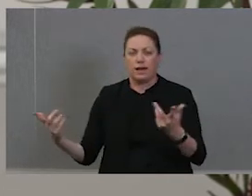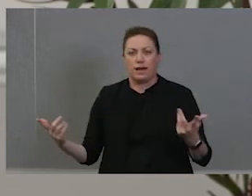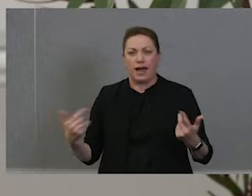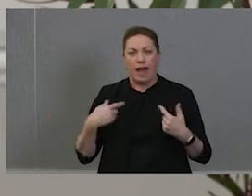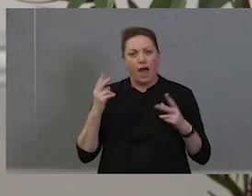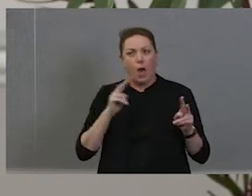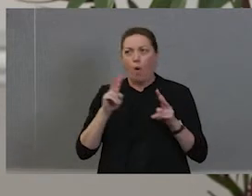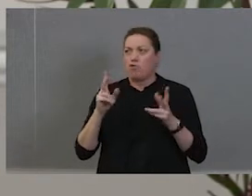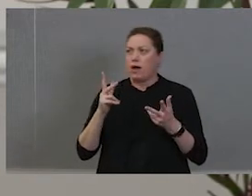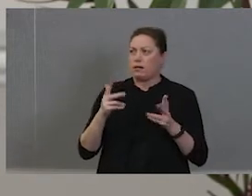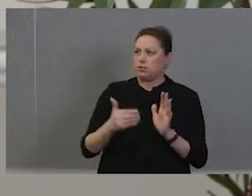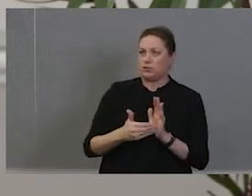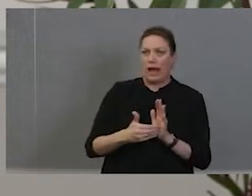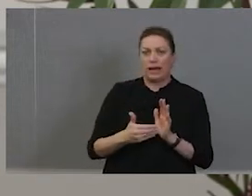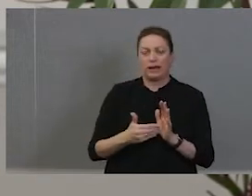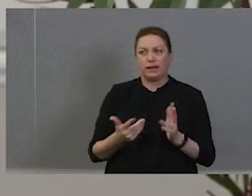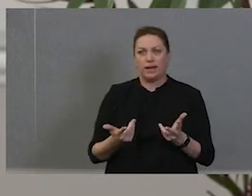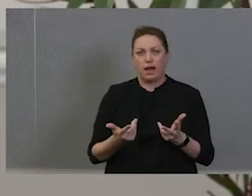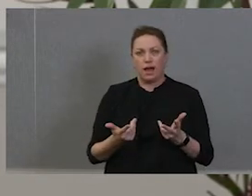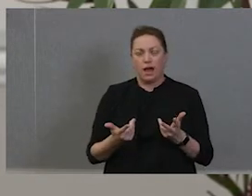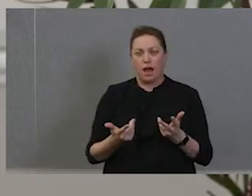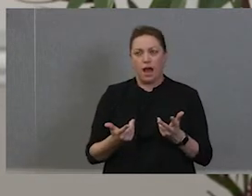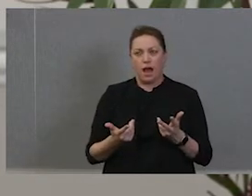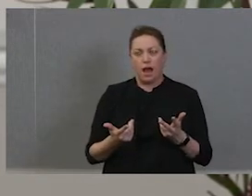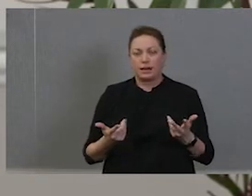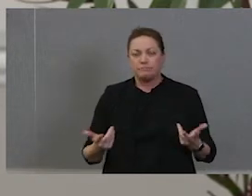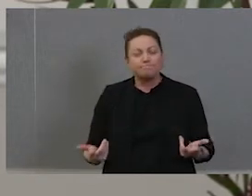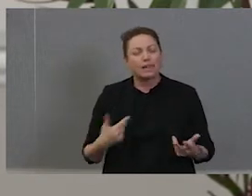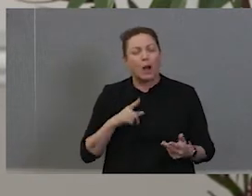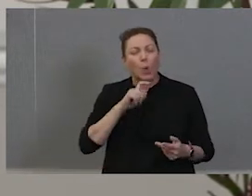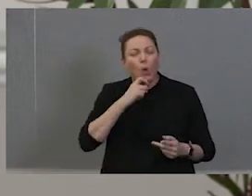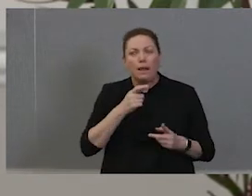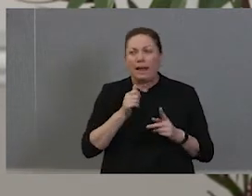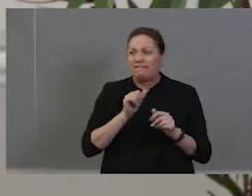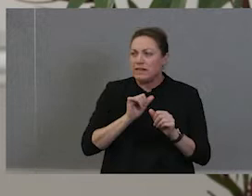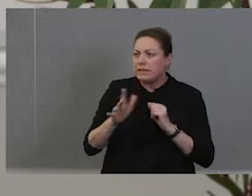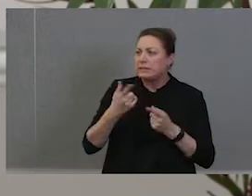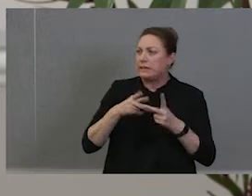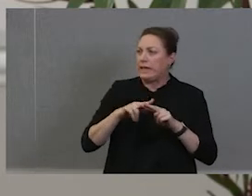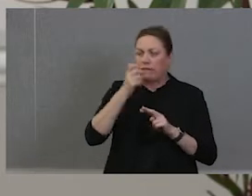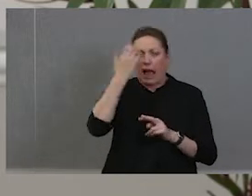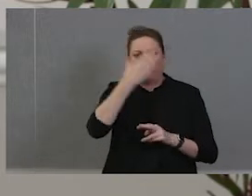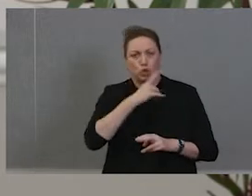afternoon why it would have been really good seeing Aboriginal people sitting all